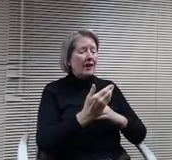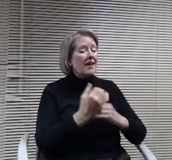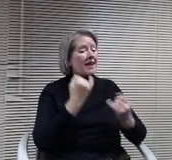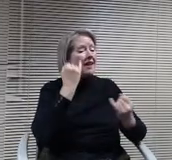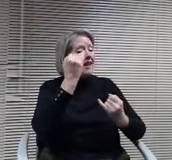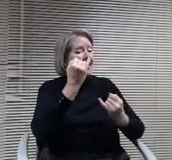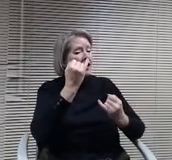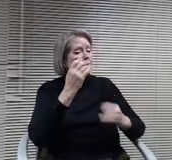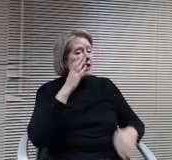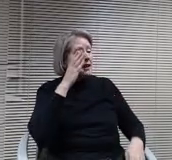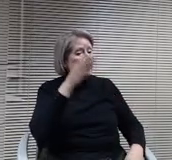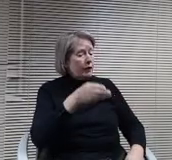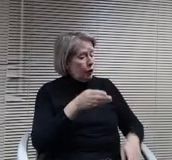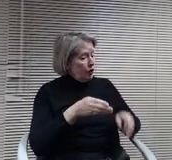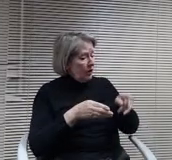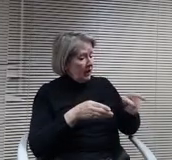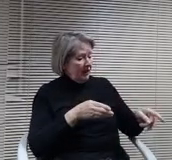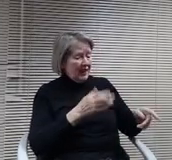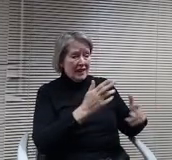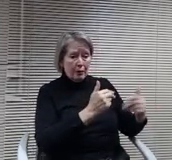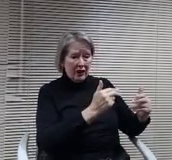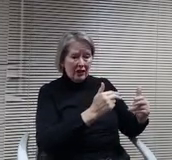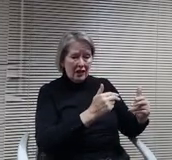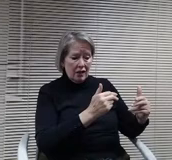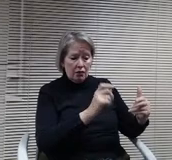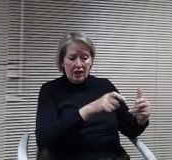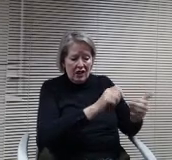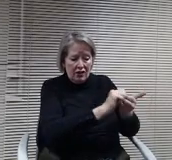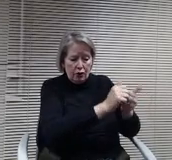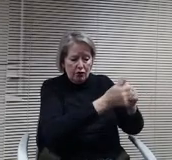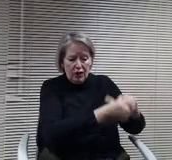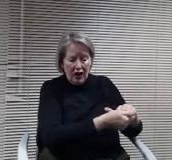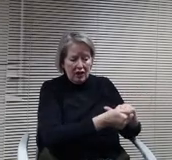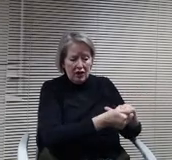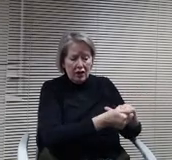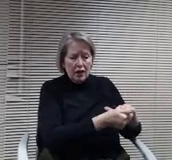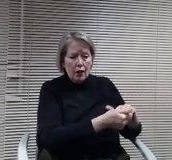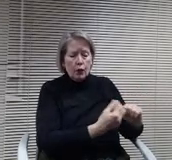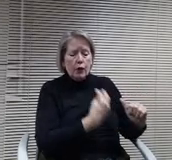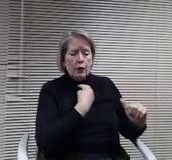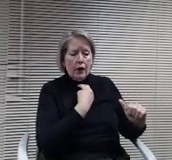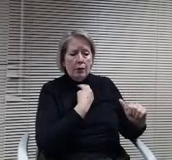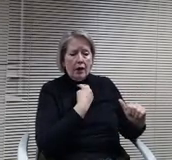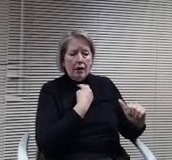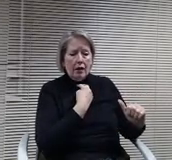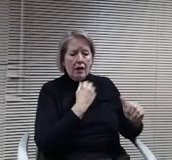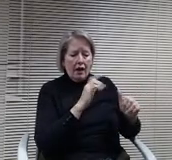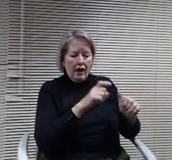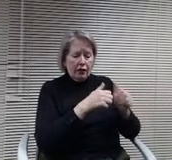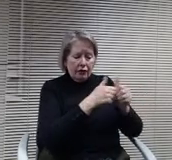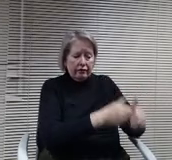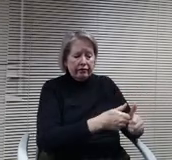purpose this building. Is there any limitation beyond that or with the bonds that we're having that we're issuing? Or how we're categorizing and financing this?